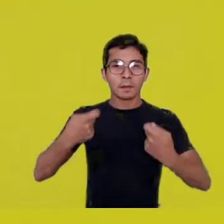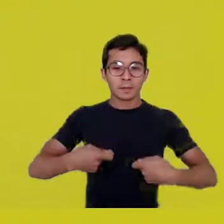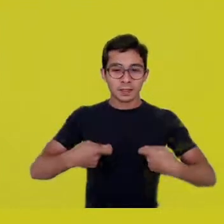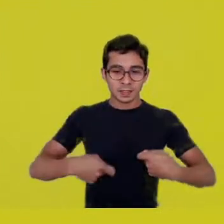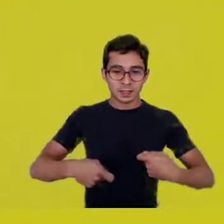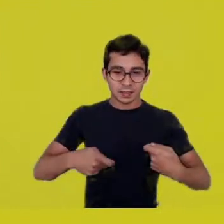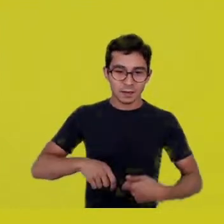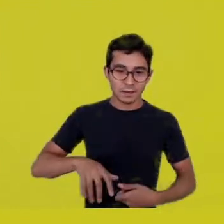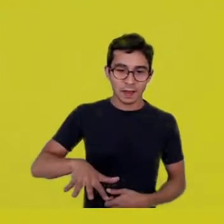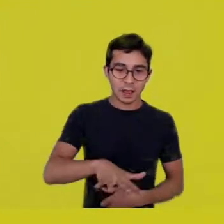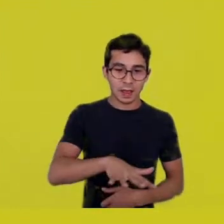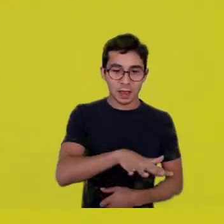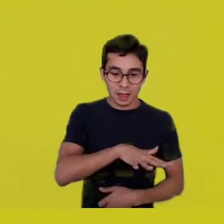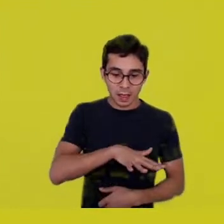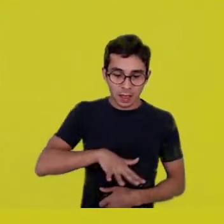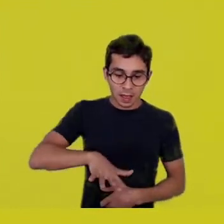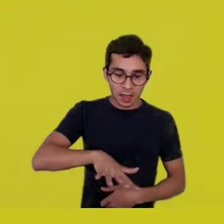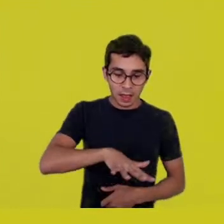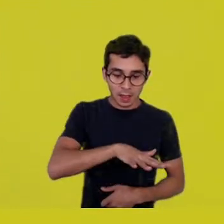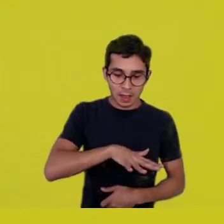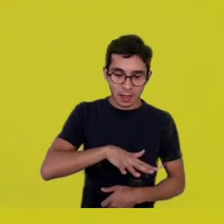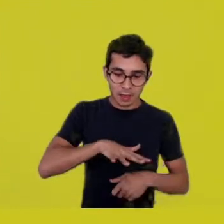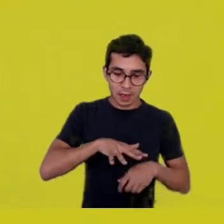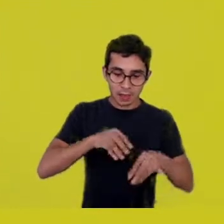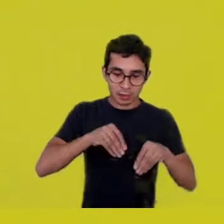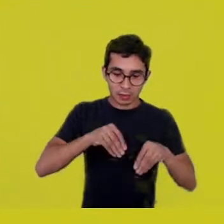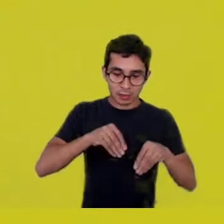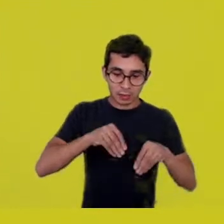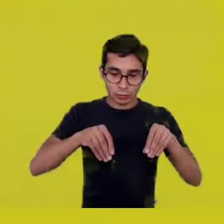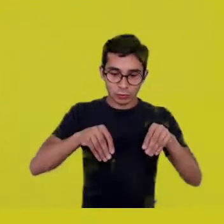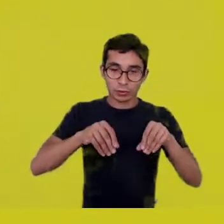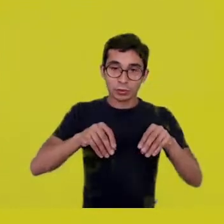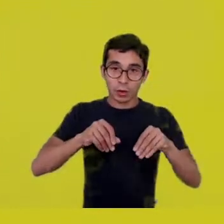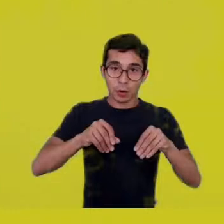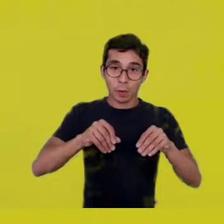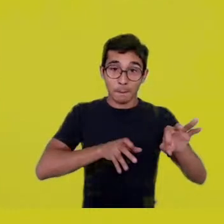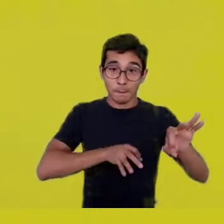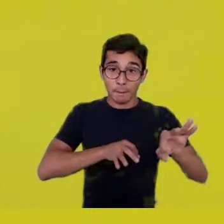on the ground, to gather our tribes, our families,